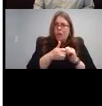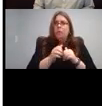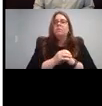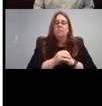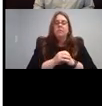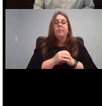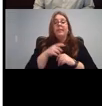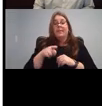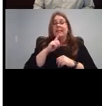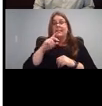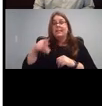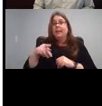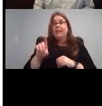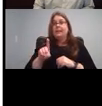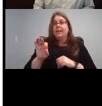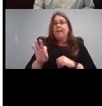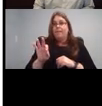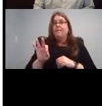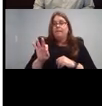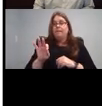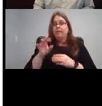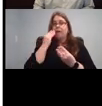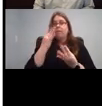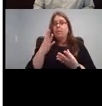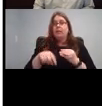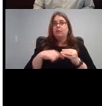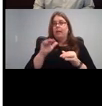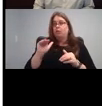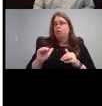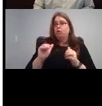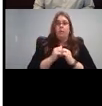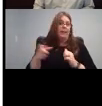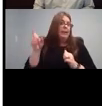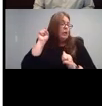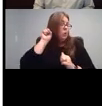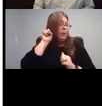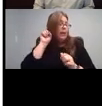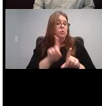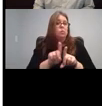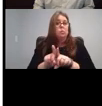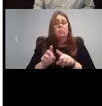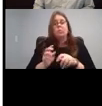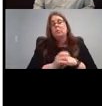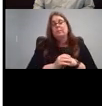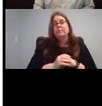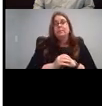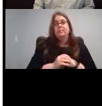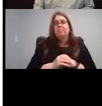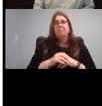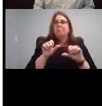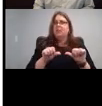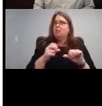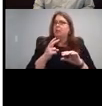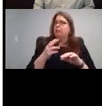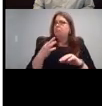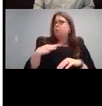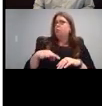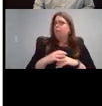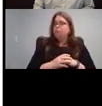So that can be useful